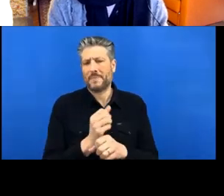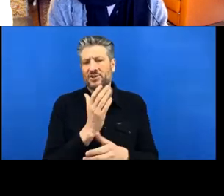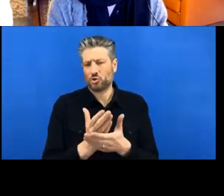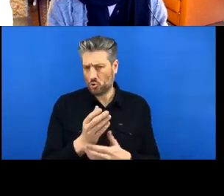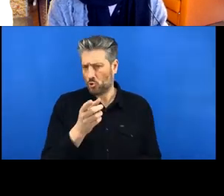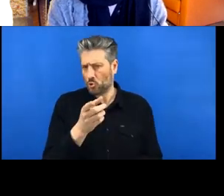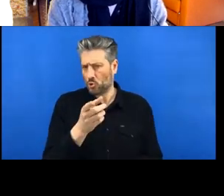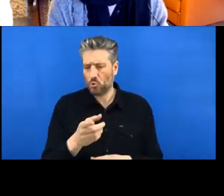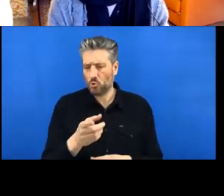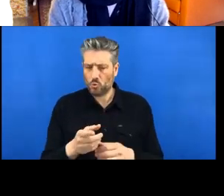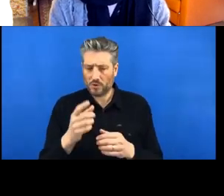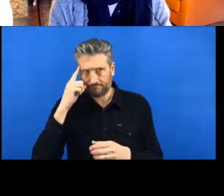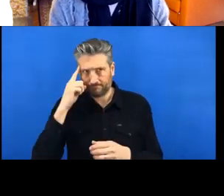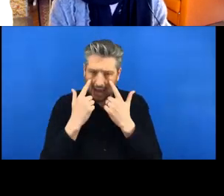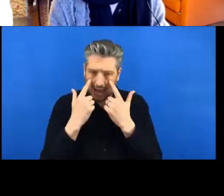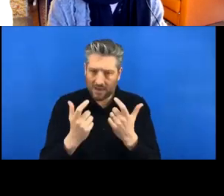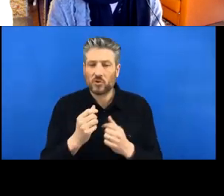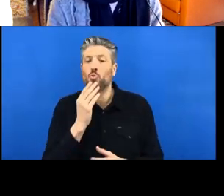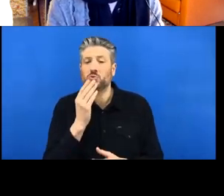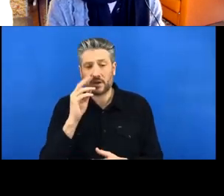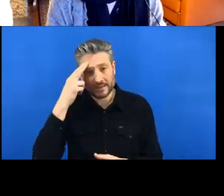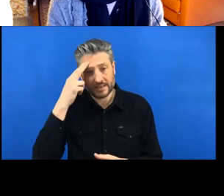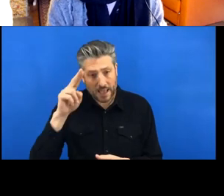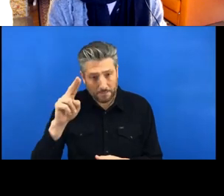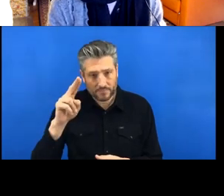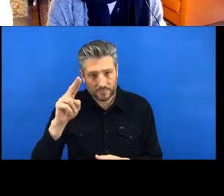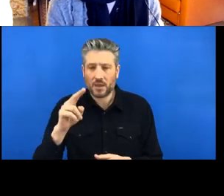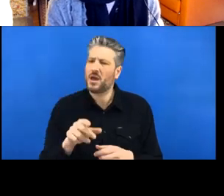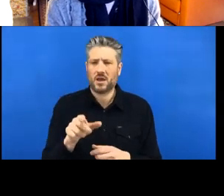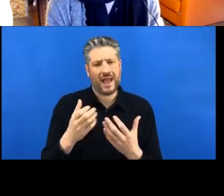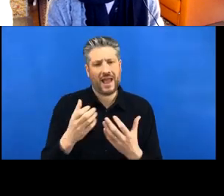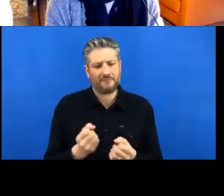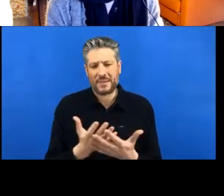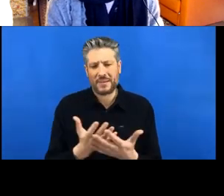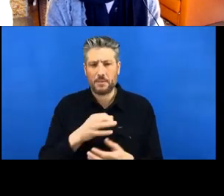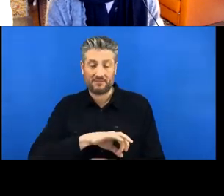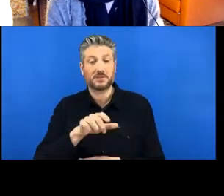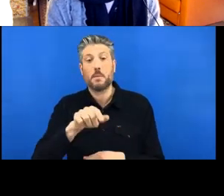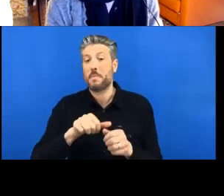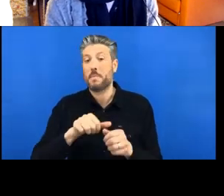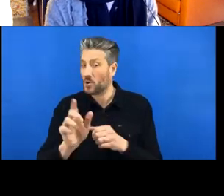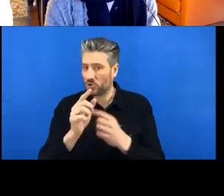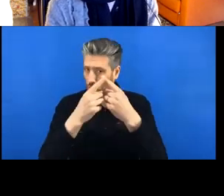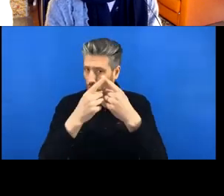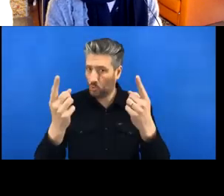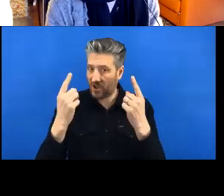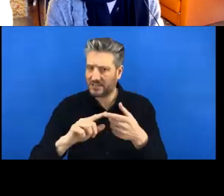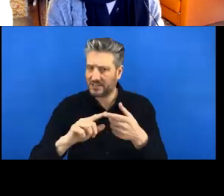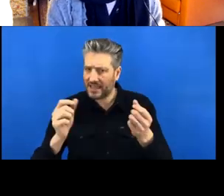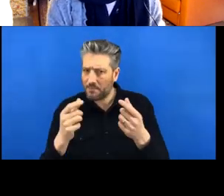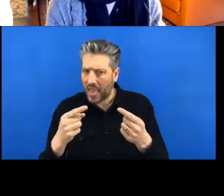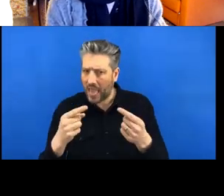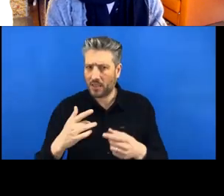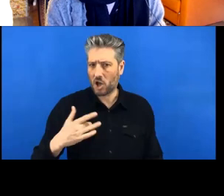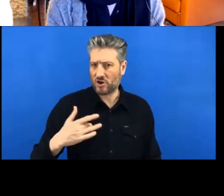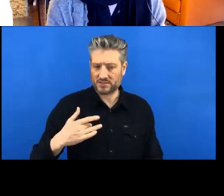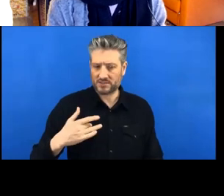and there's also some benefits to using an academic email address, if you have one. I think you can have private repositories